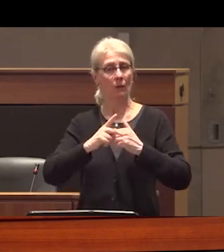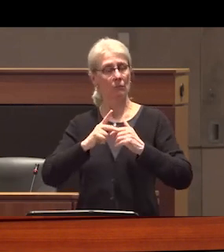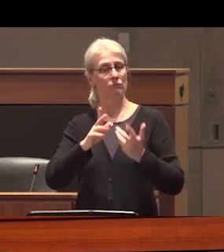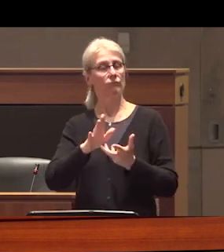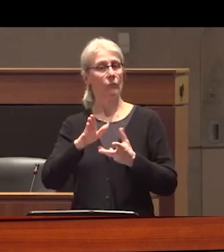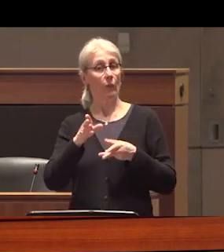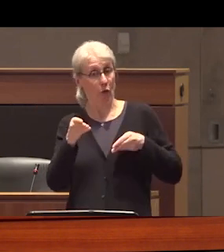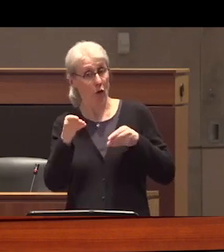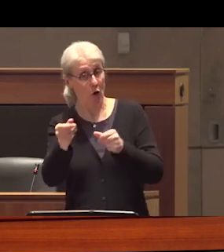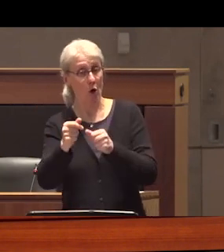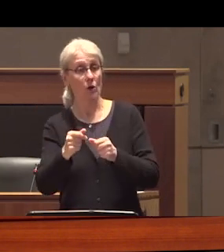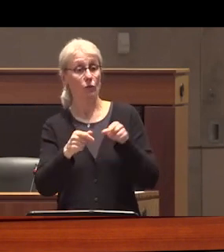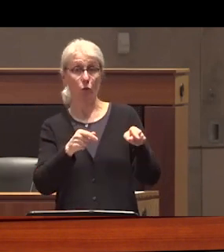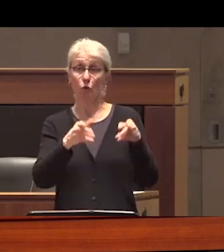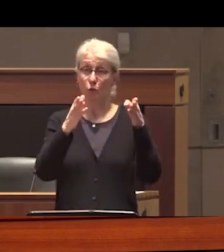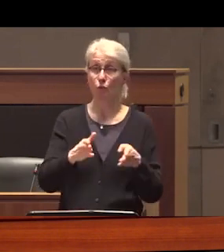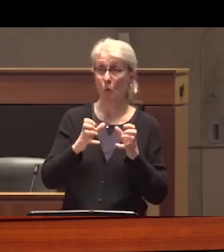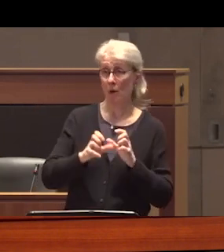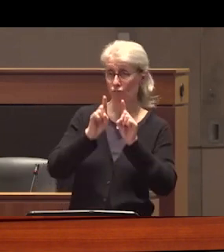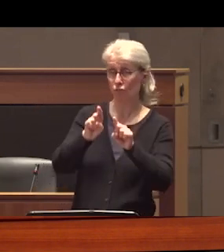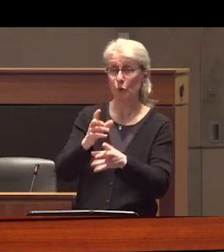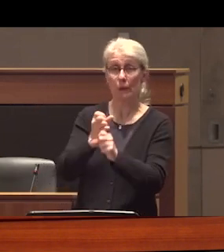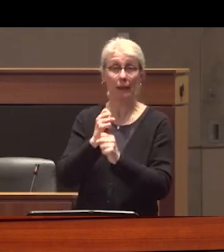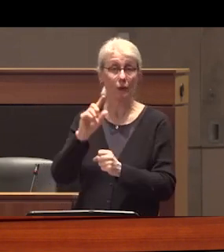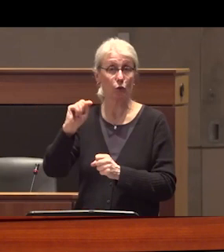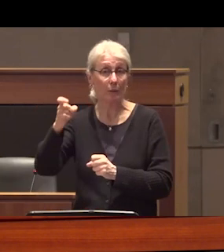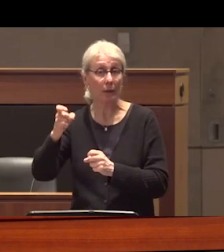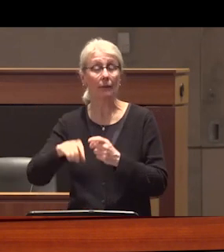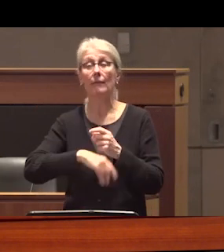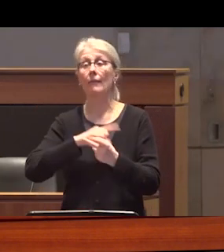cost for individual seeking Services the total dollar amount of government investment in each